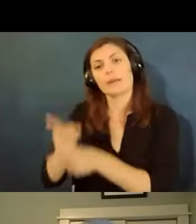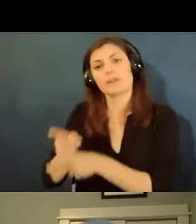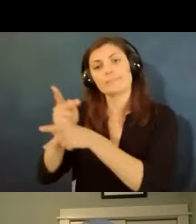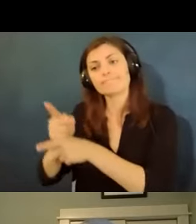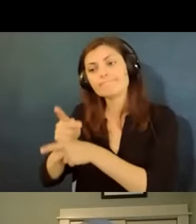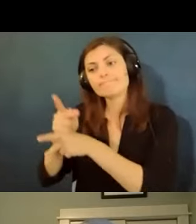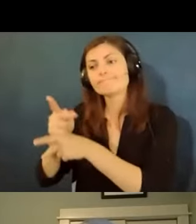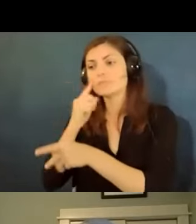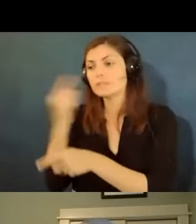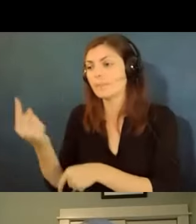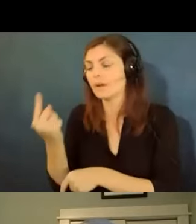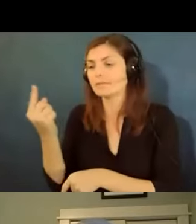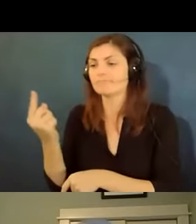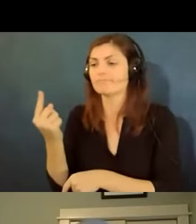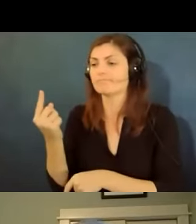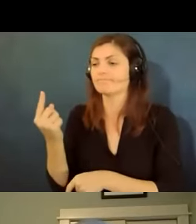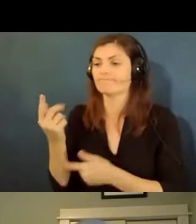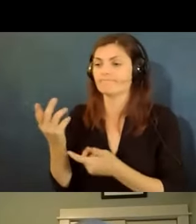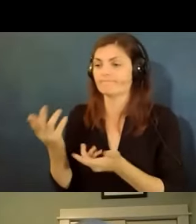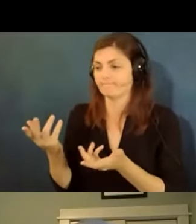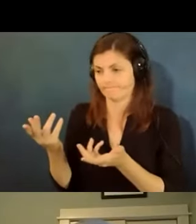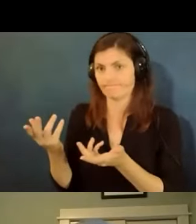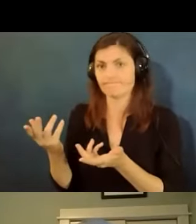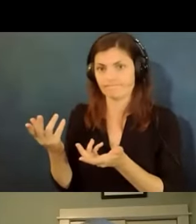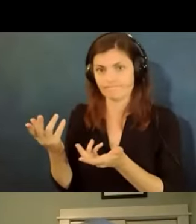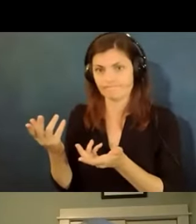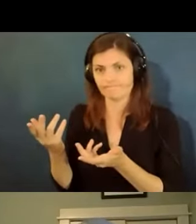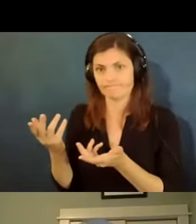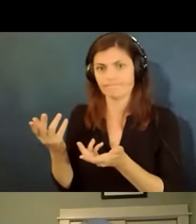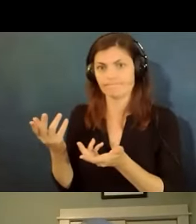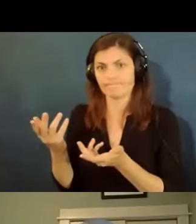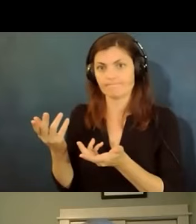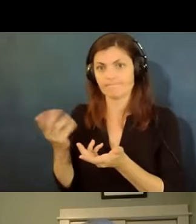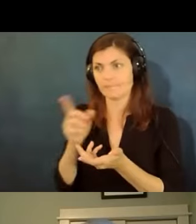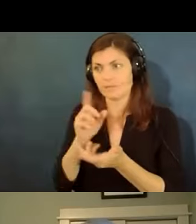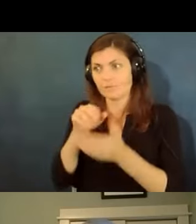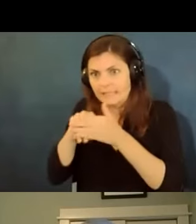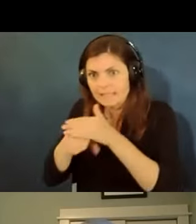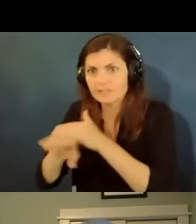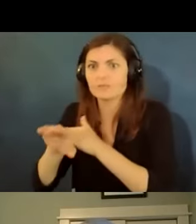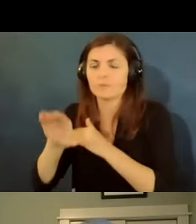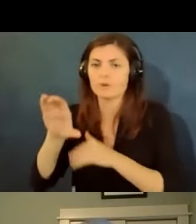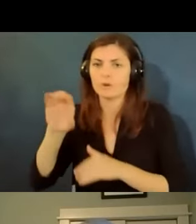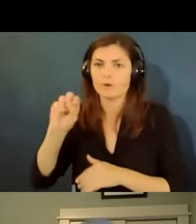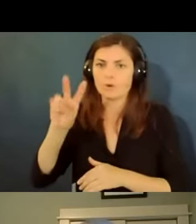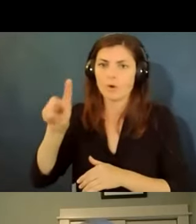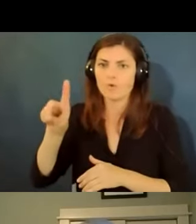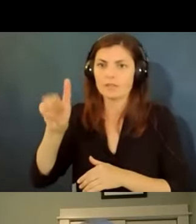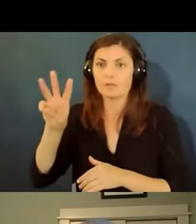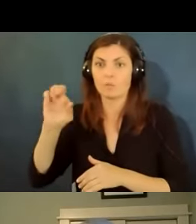uh and you you know you were led into the covent ward and you were there for several hours they